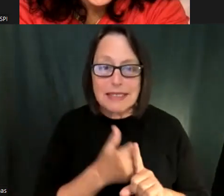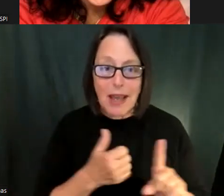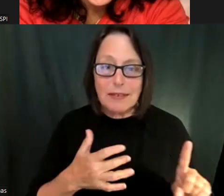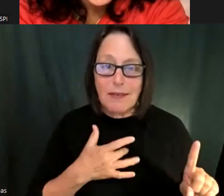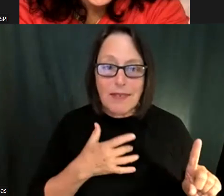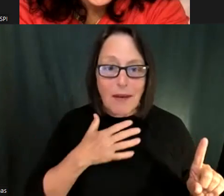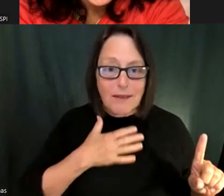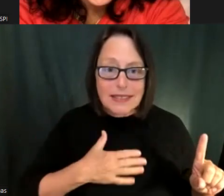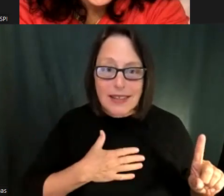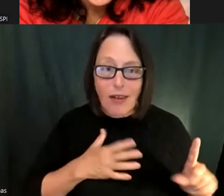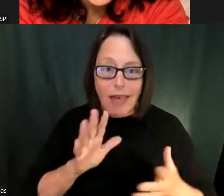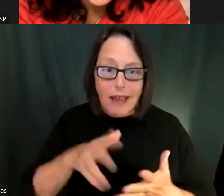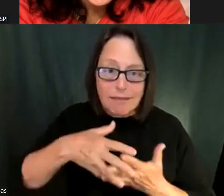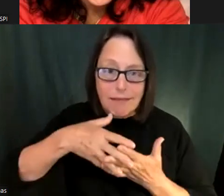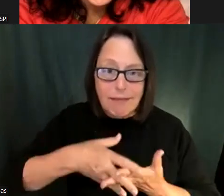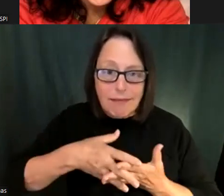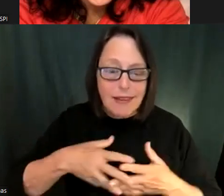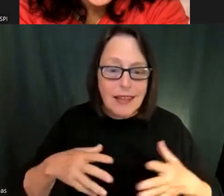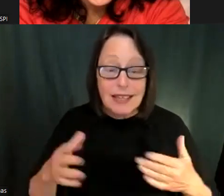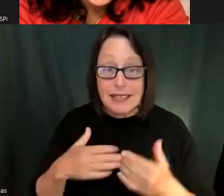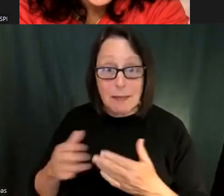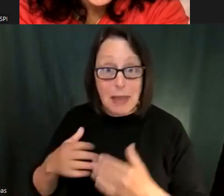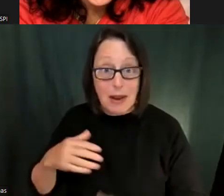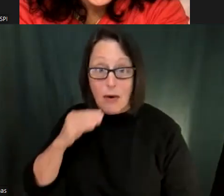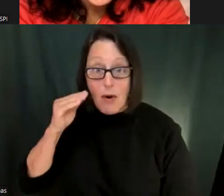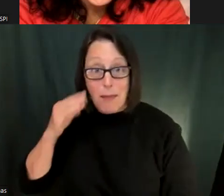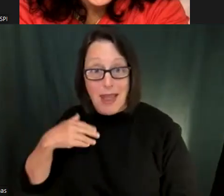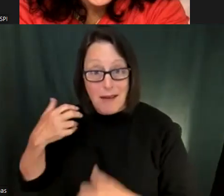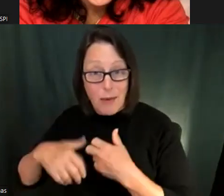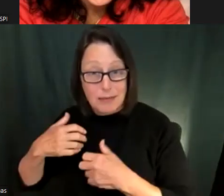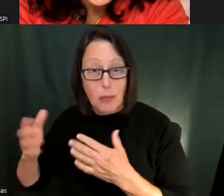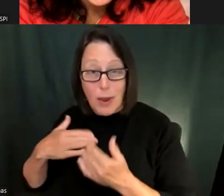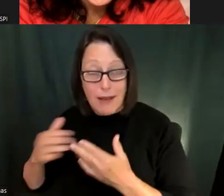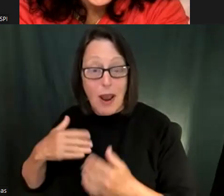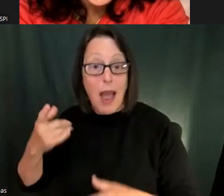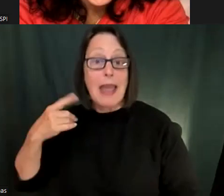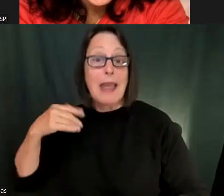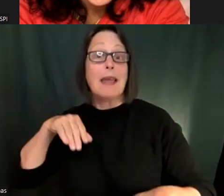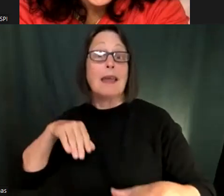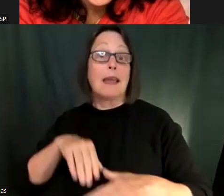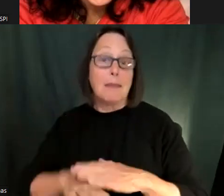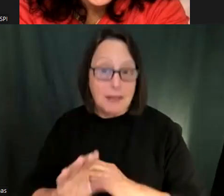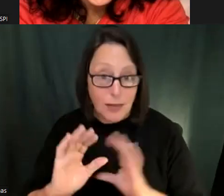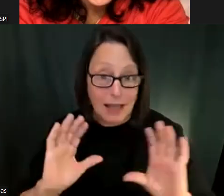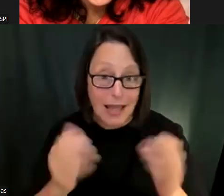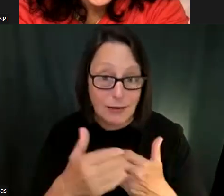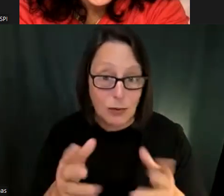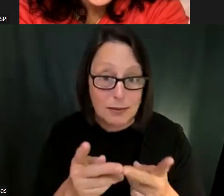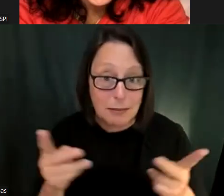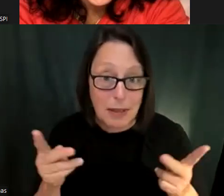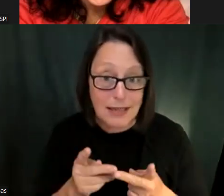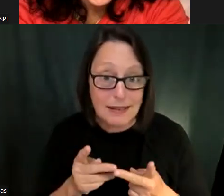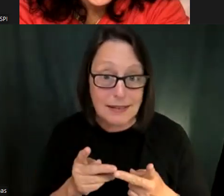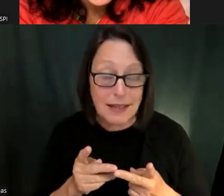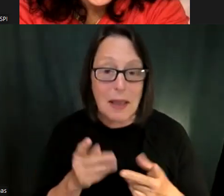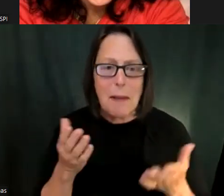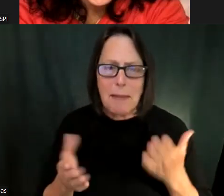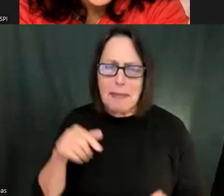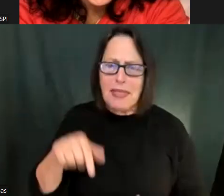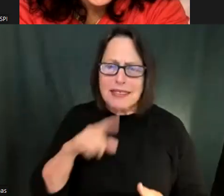Perhaps is it through these exercise? How do we make sure that our students feel like they're coming into a space where they're feeling like they can be escalate, like they can feel like.